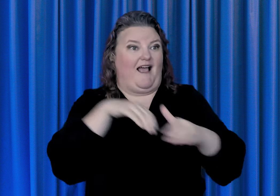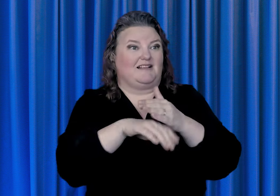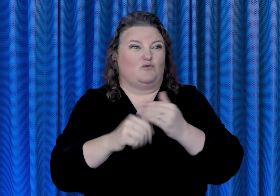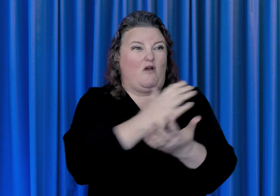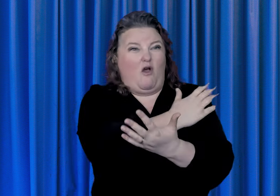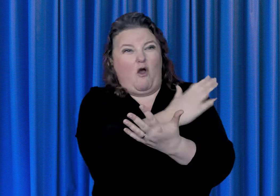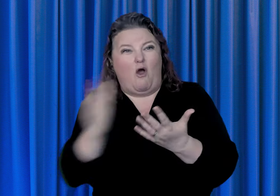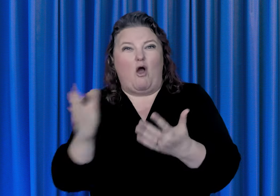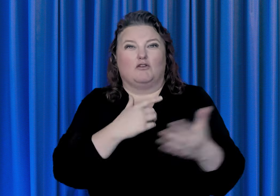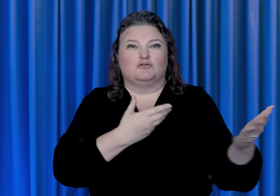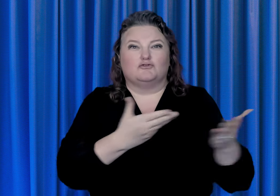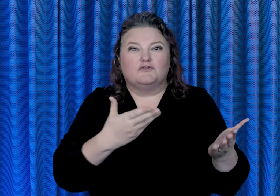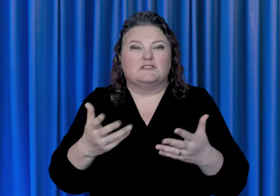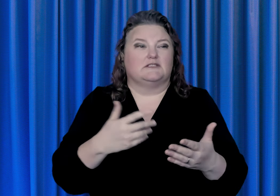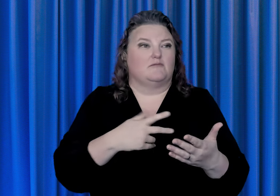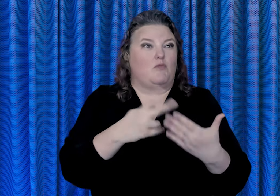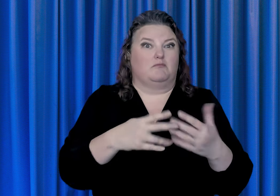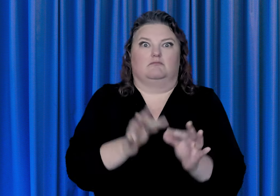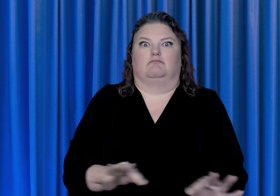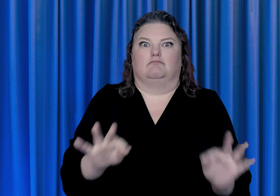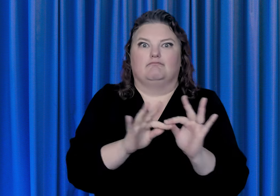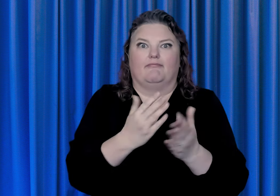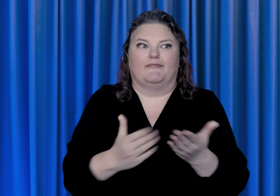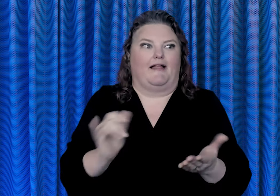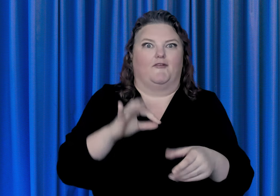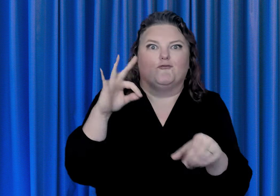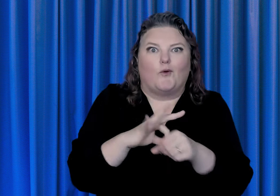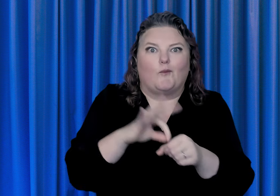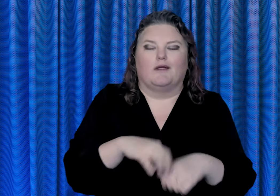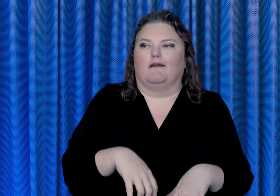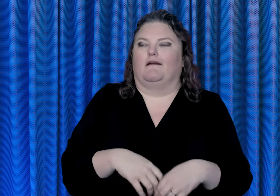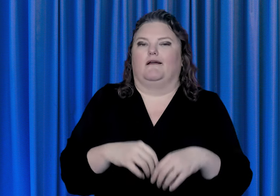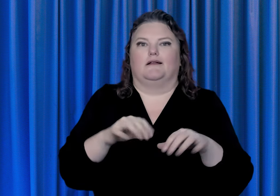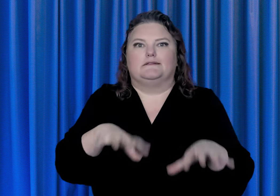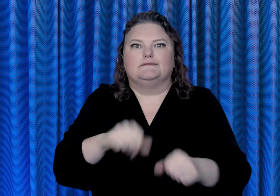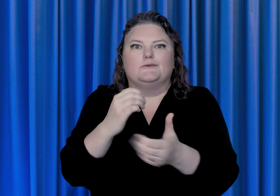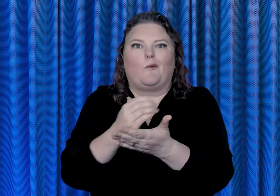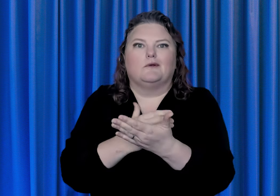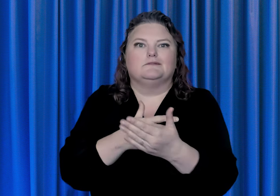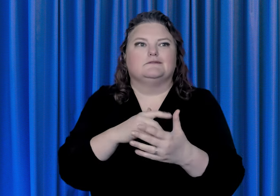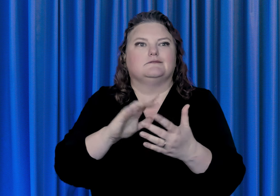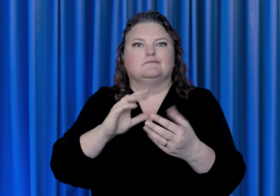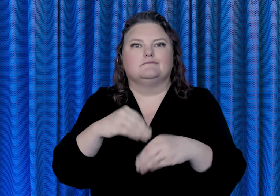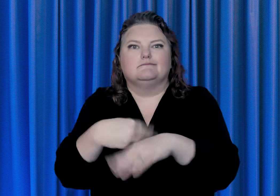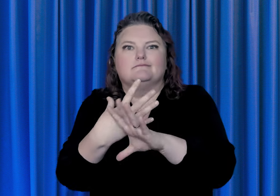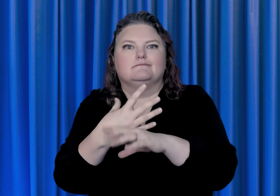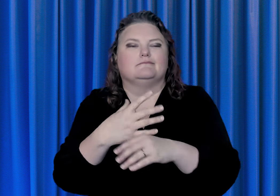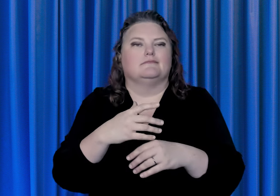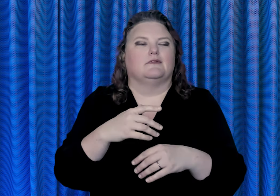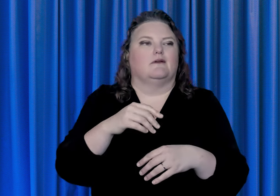including critical activities like voting, taking online courses, applying for public benefits,